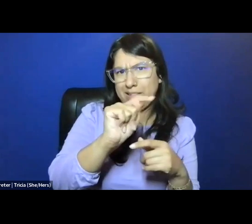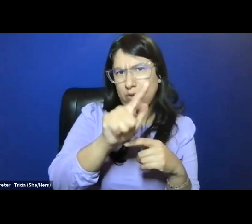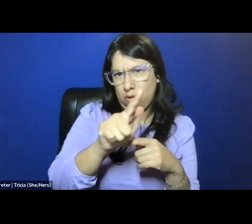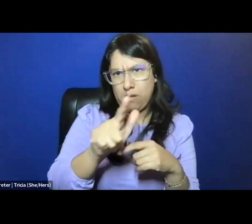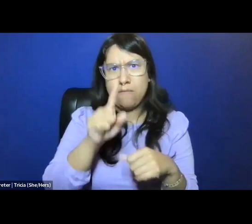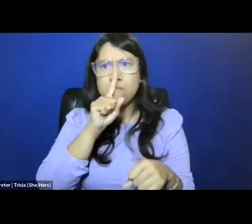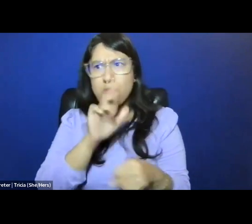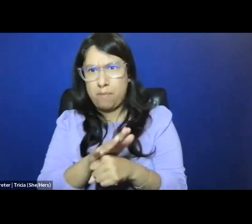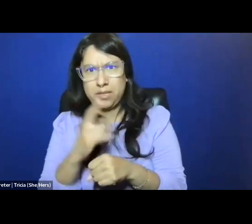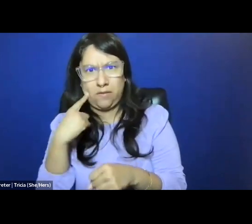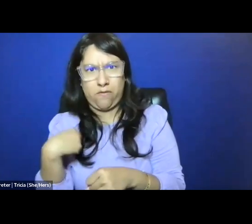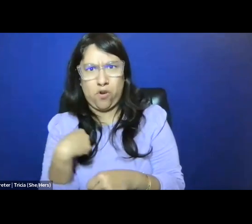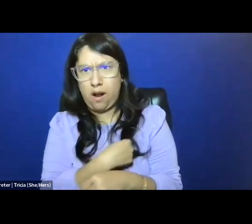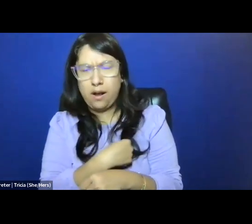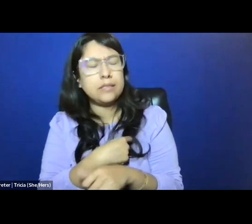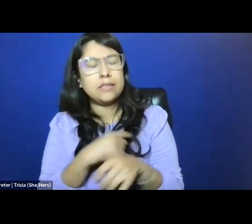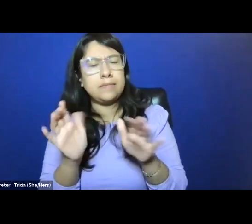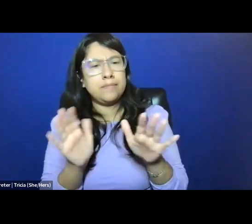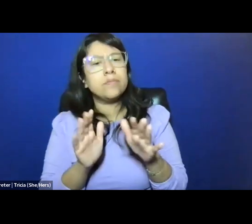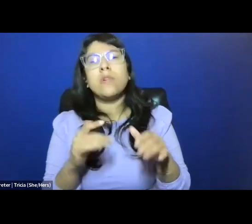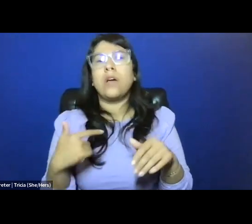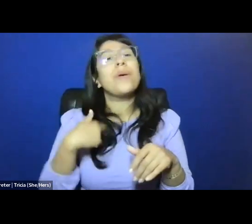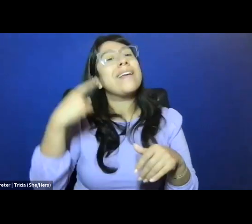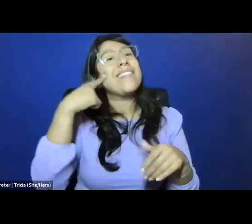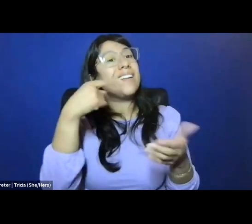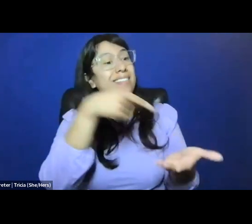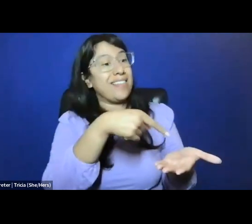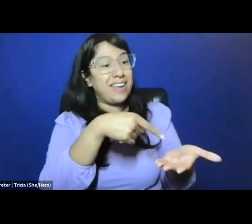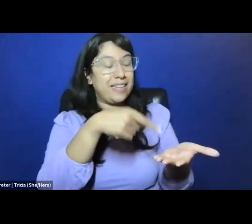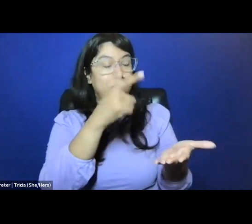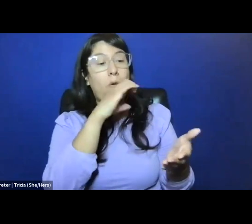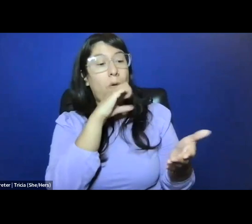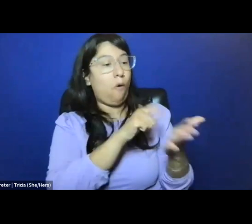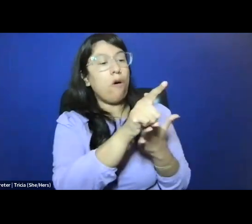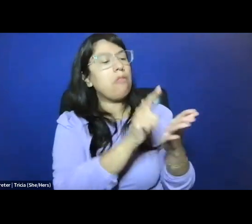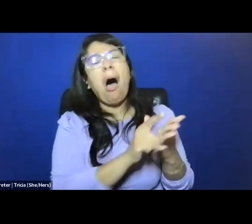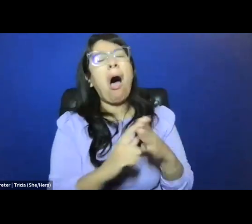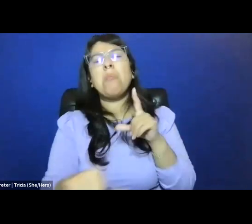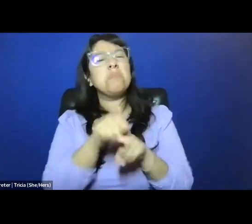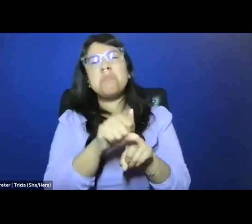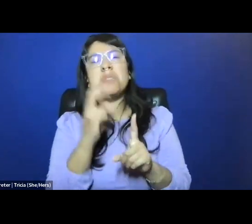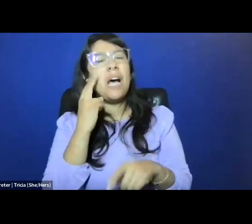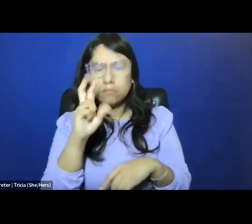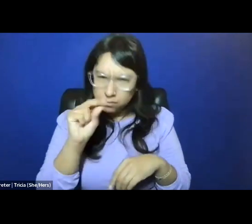And also we can no longer make the mistake of isolating these issues from one another, something that's long been pointed out